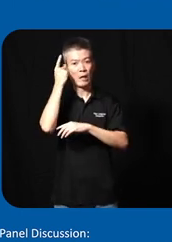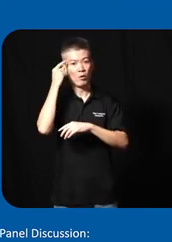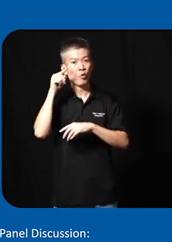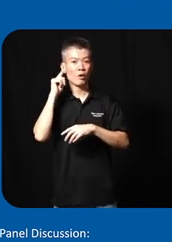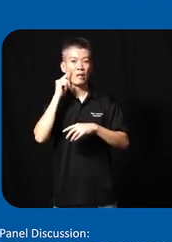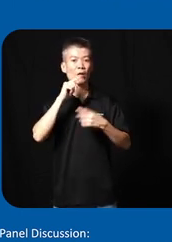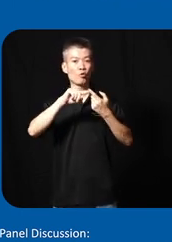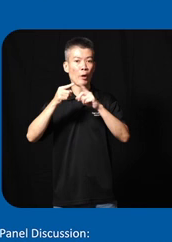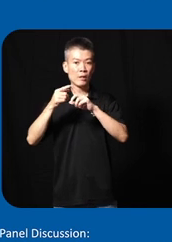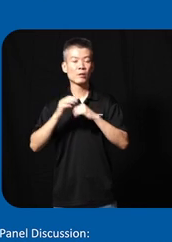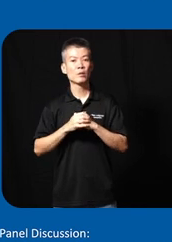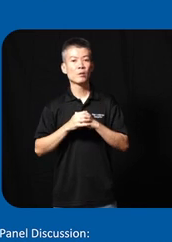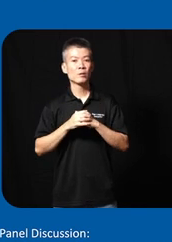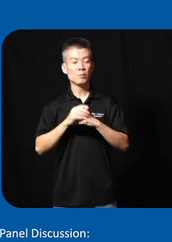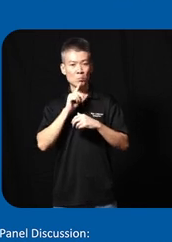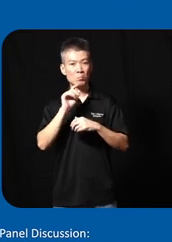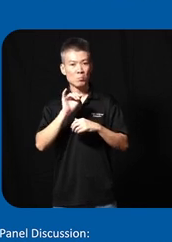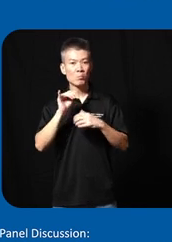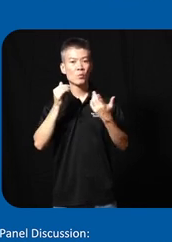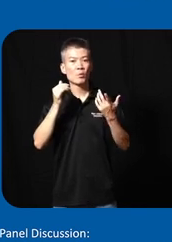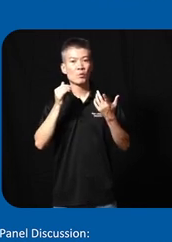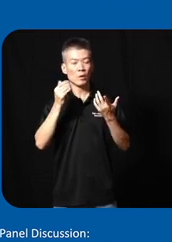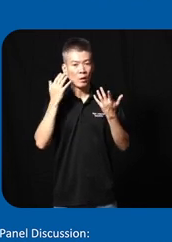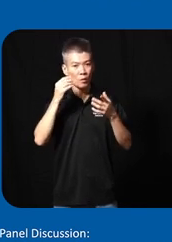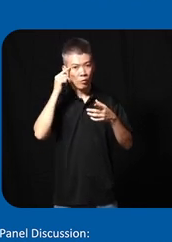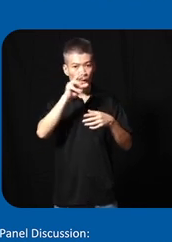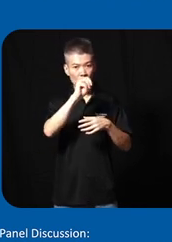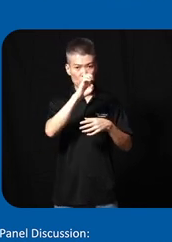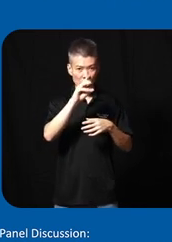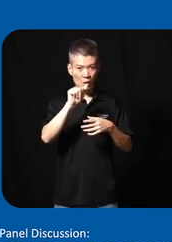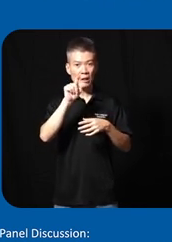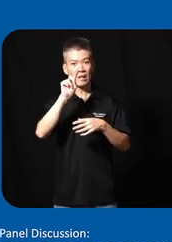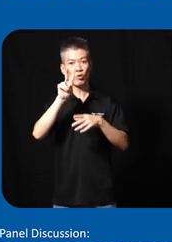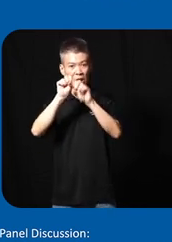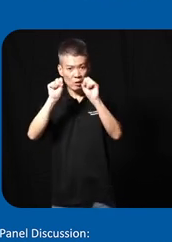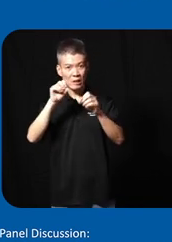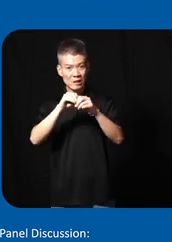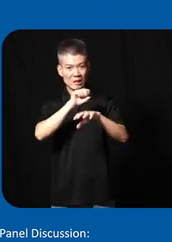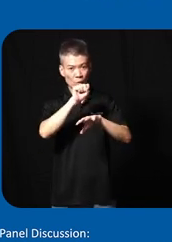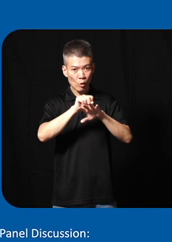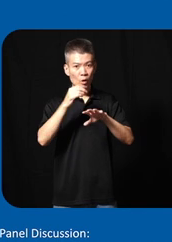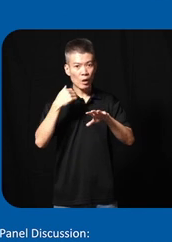the refence and uh certainly it's like for L media and TV stations in Singapore there's a inab Master